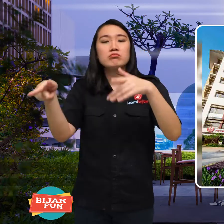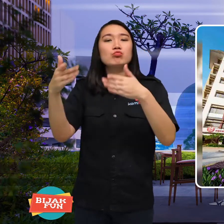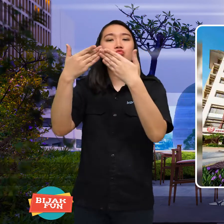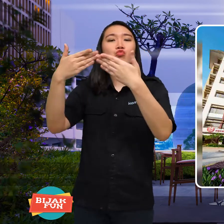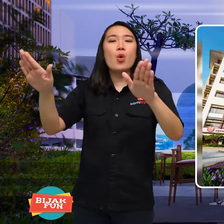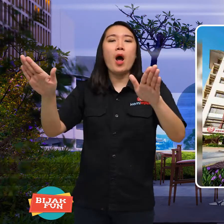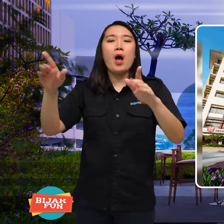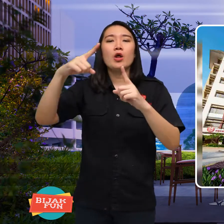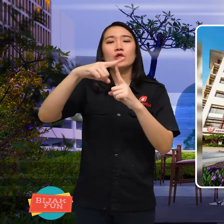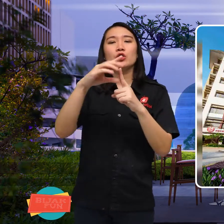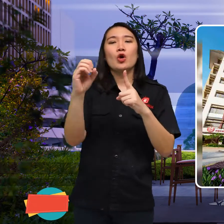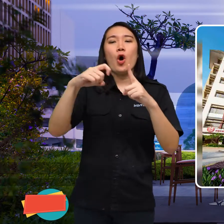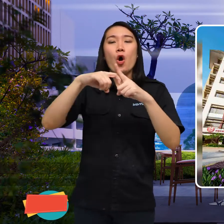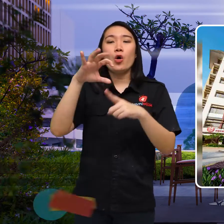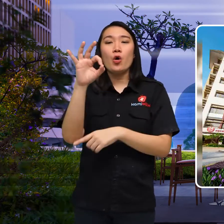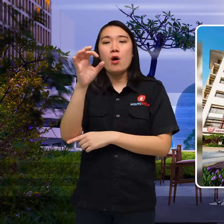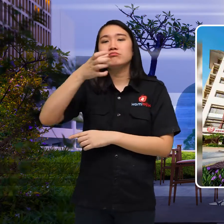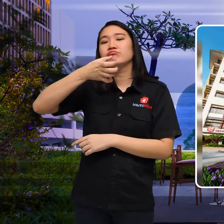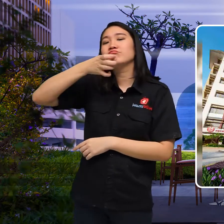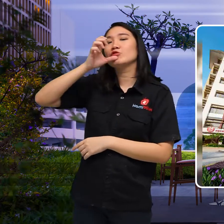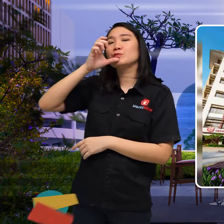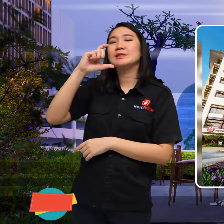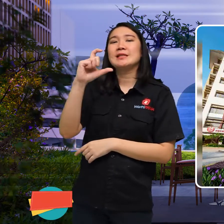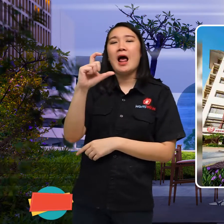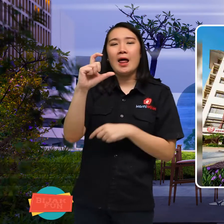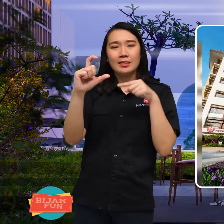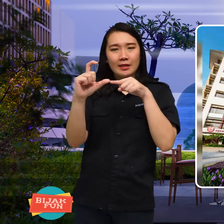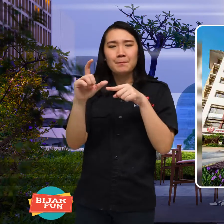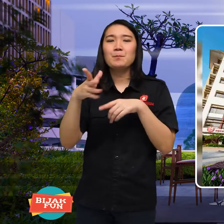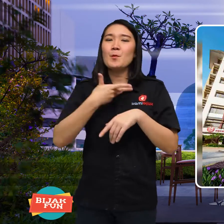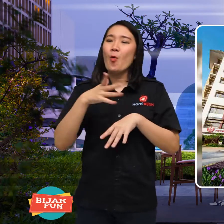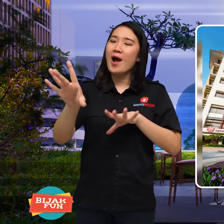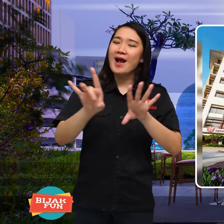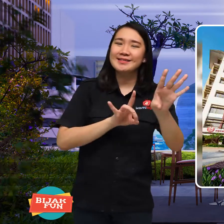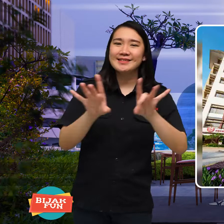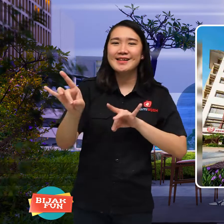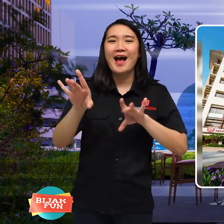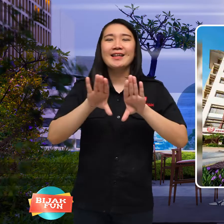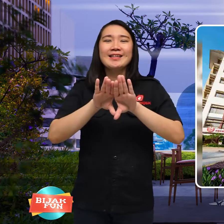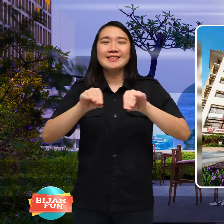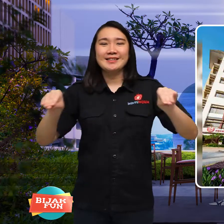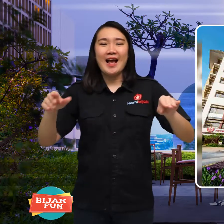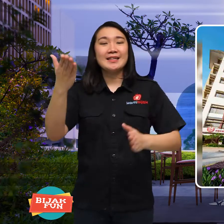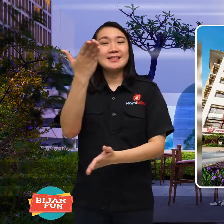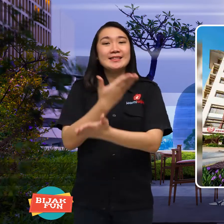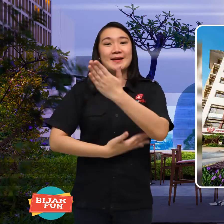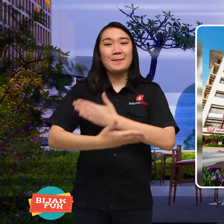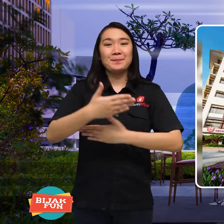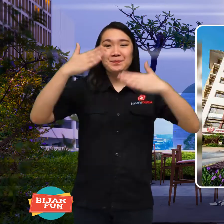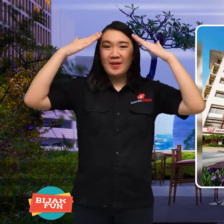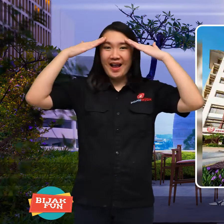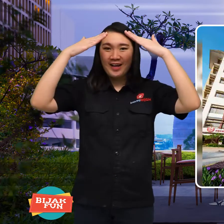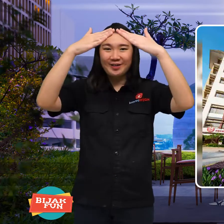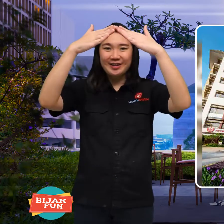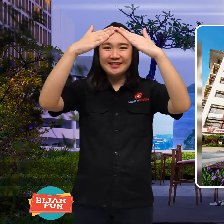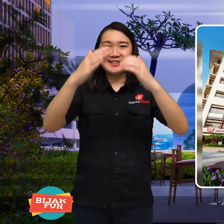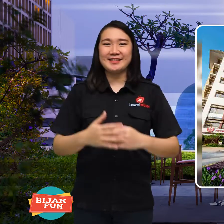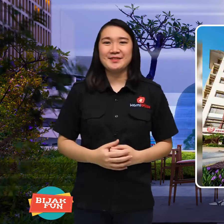and the doctor also opened a drink shop Chatime which employs autistic disabilities.